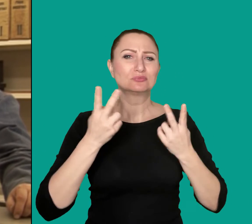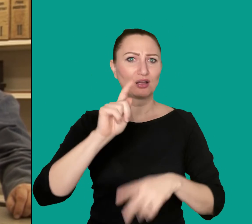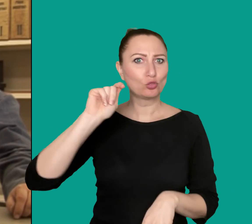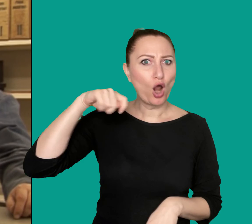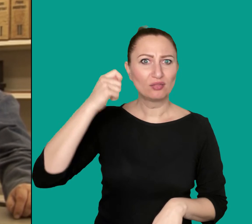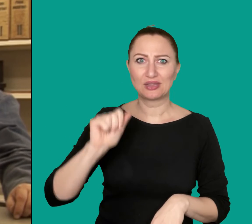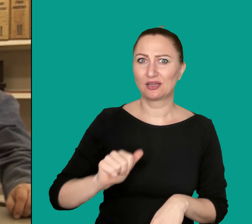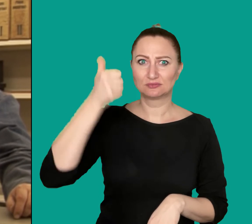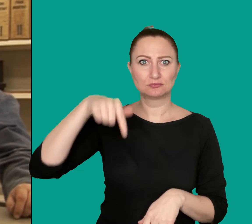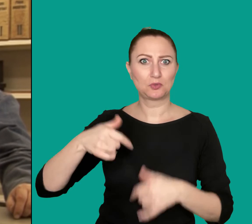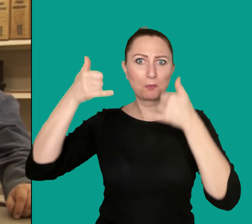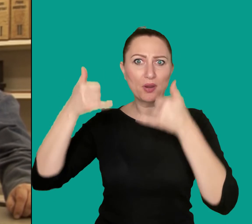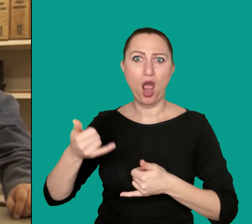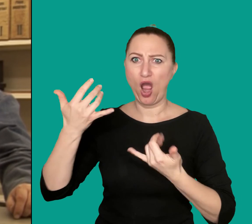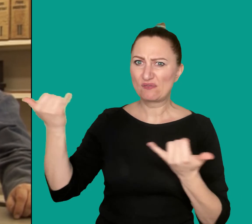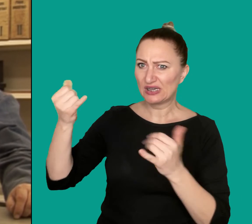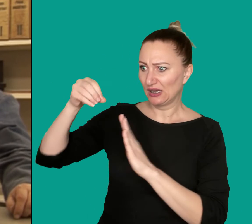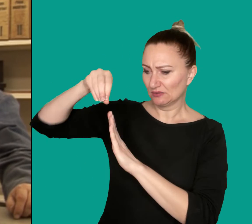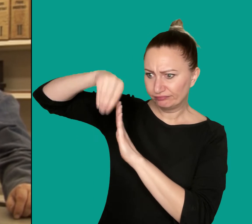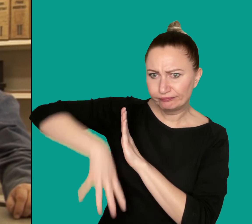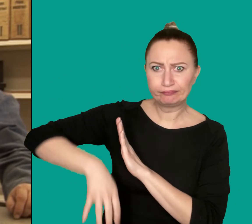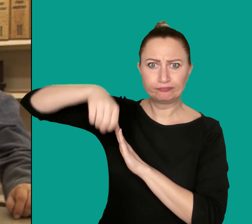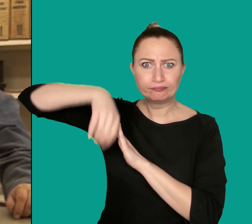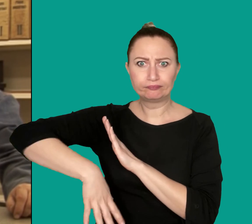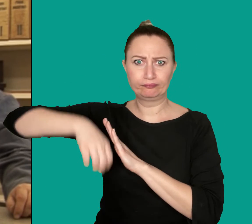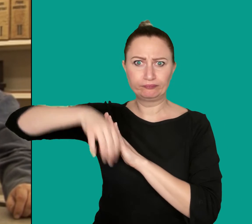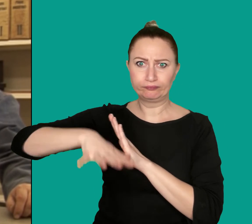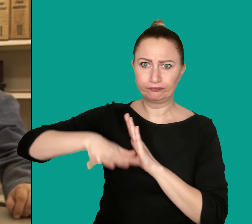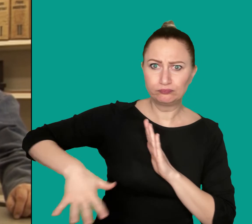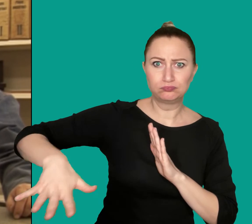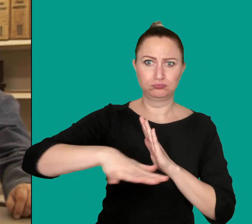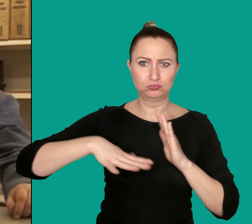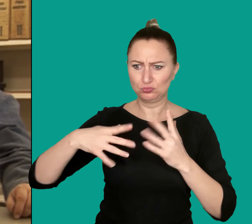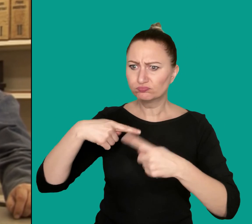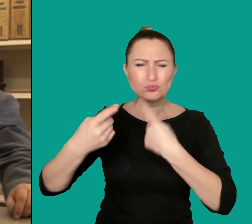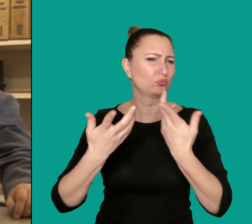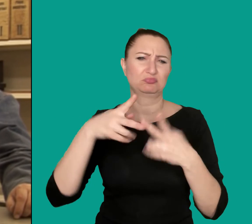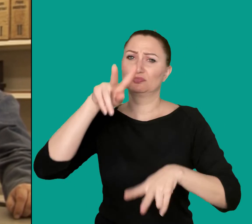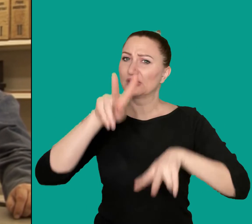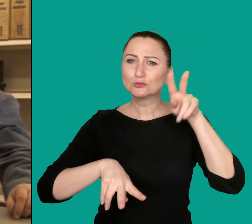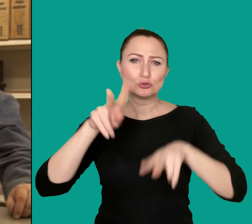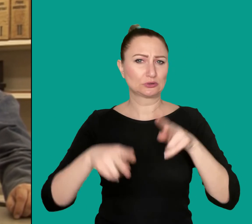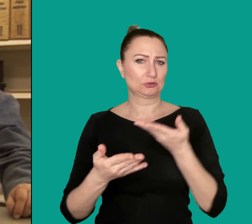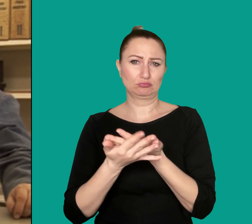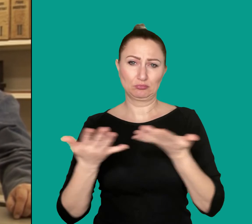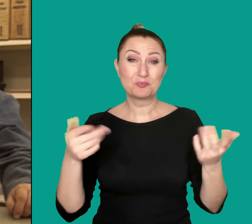or how flushing toilets were first introduced in Prague, and so on.